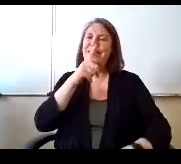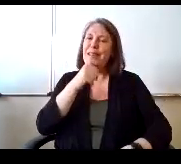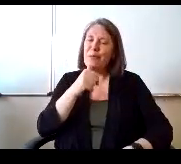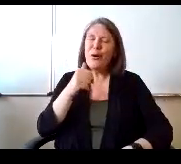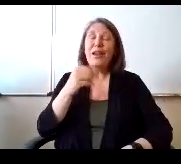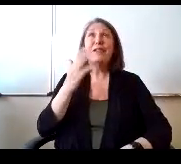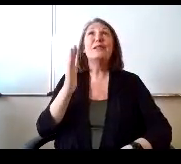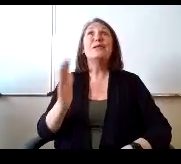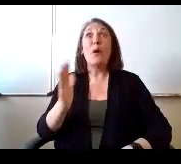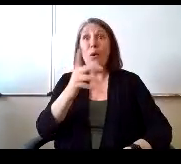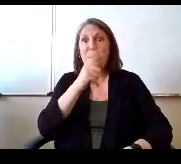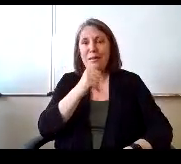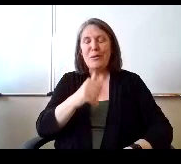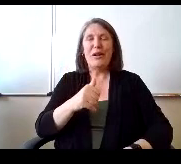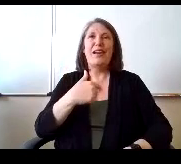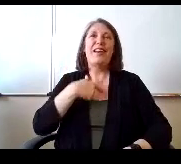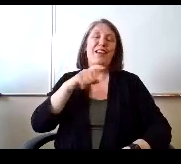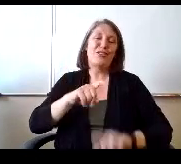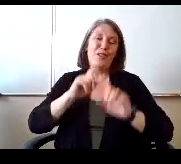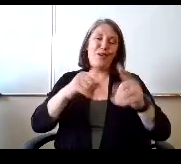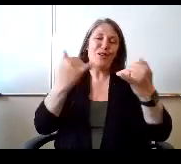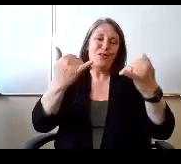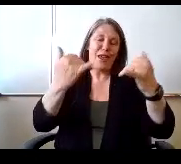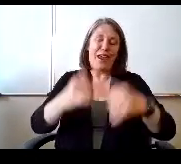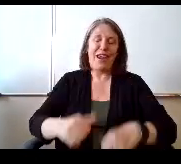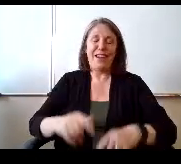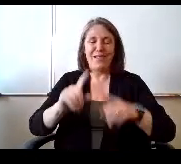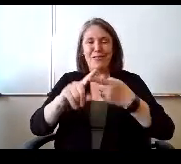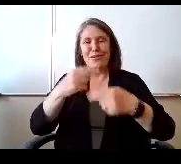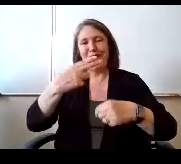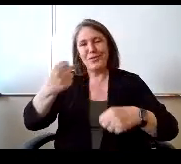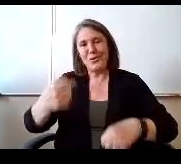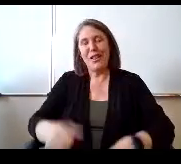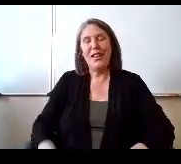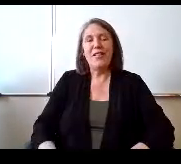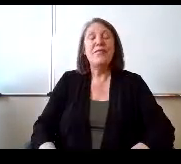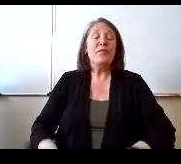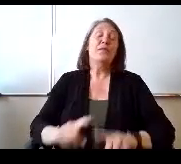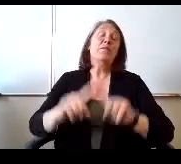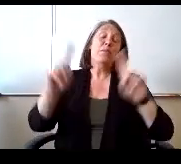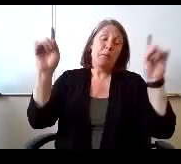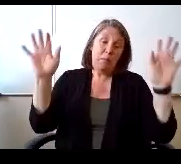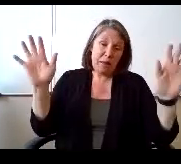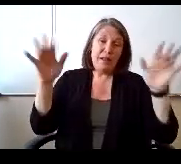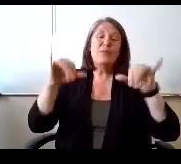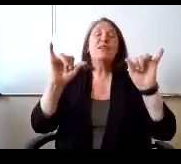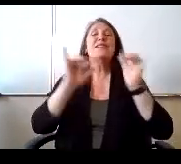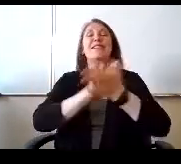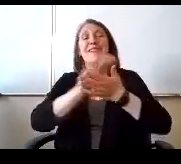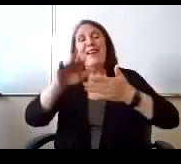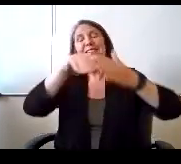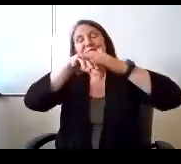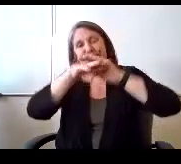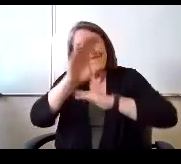They should have gone today to the high school. Nonetheless, it was nice to be in a school finally.